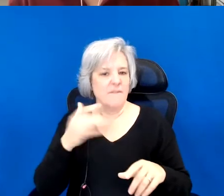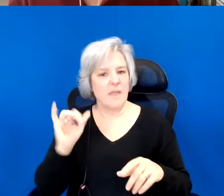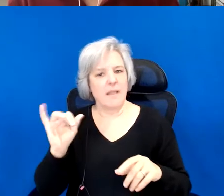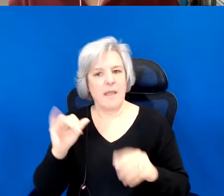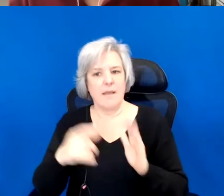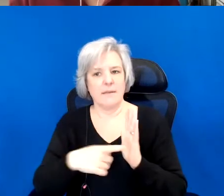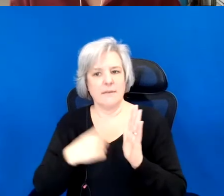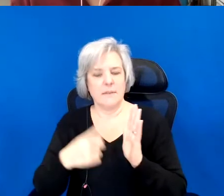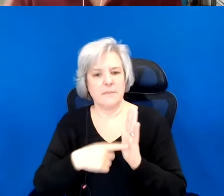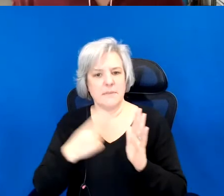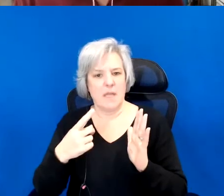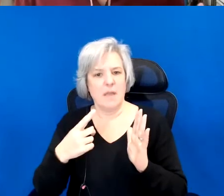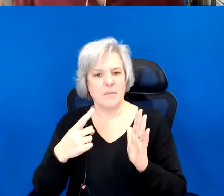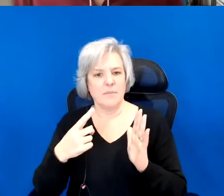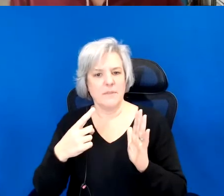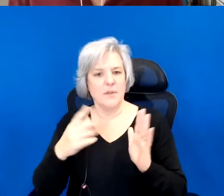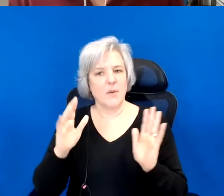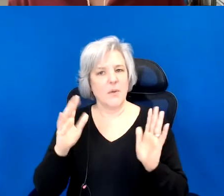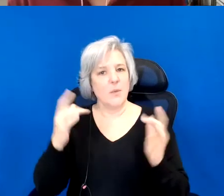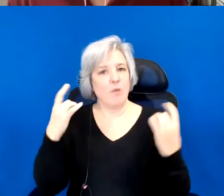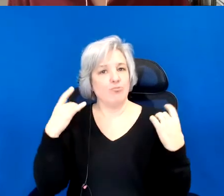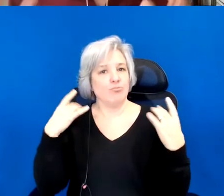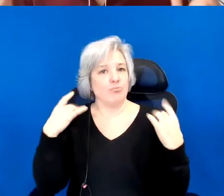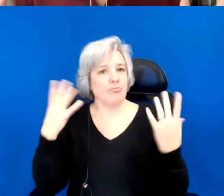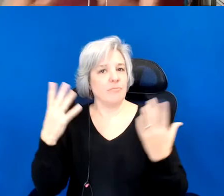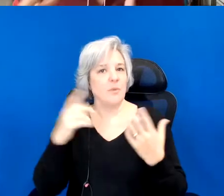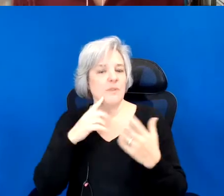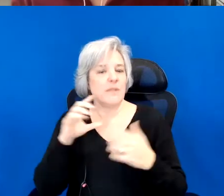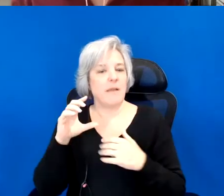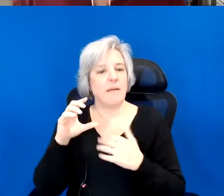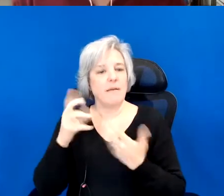we let ourselves off the hook even by thing complicity.